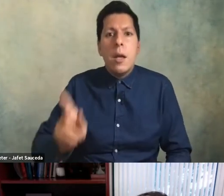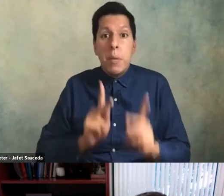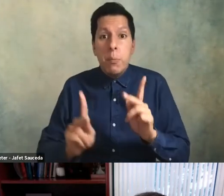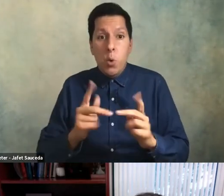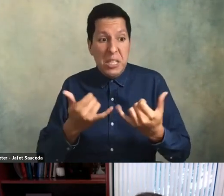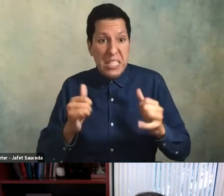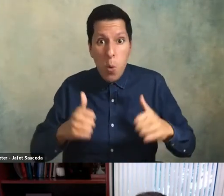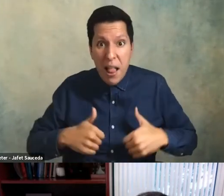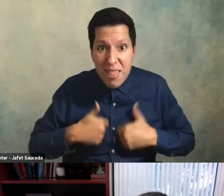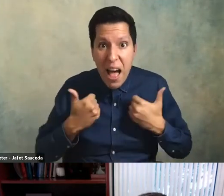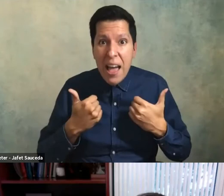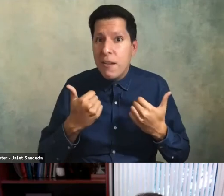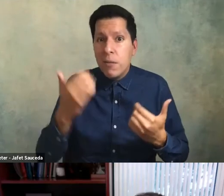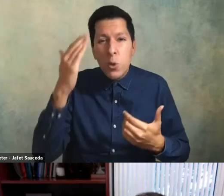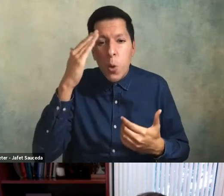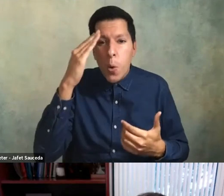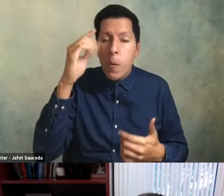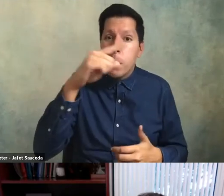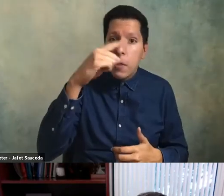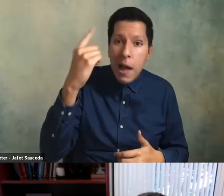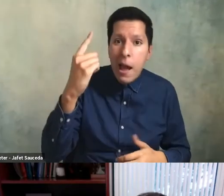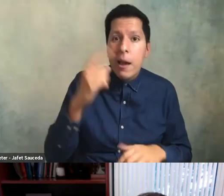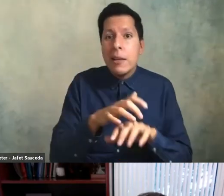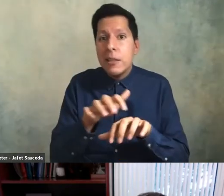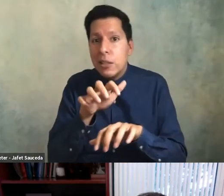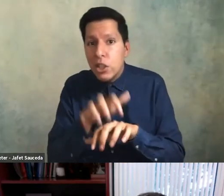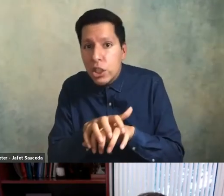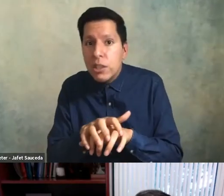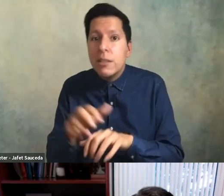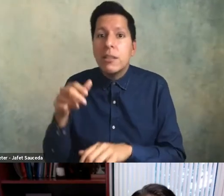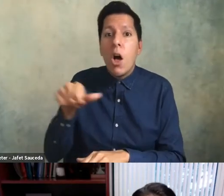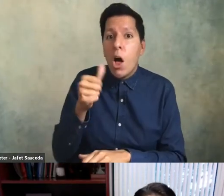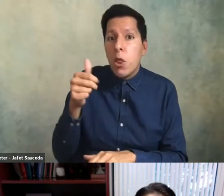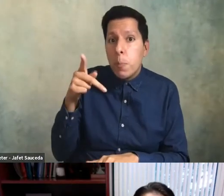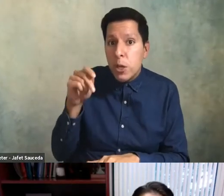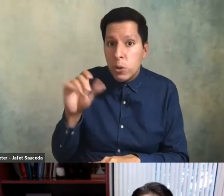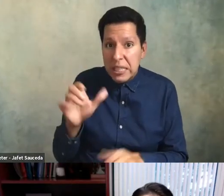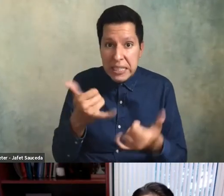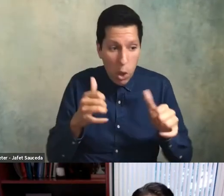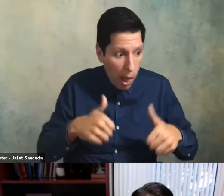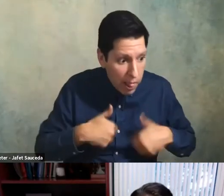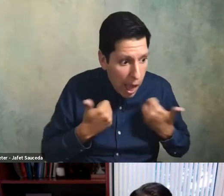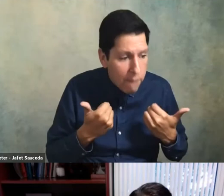um black indigenous and other people of color who are still alive who can engage in some